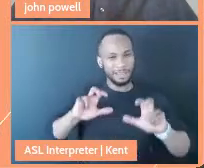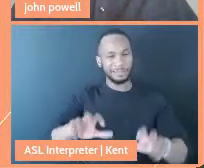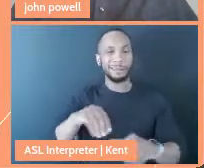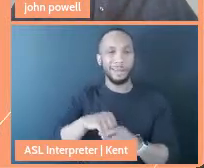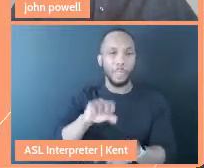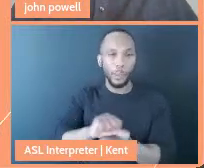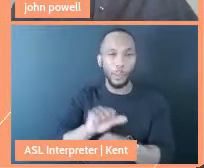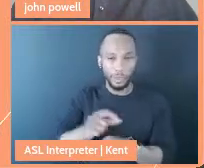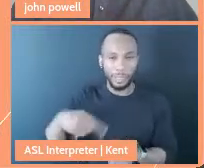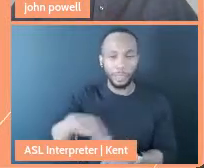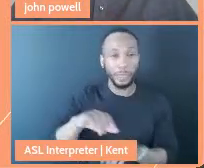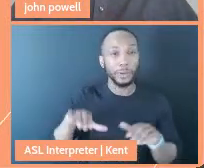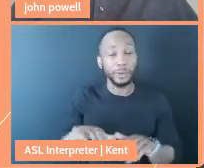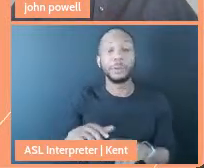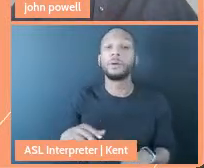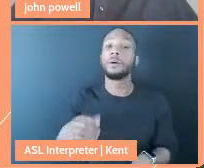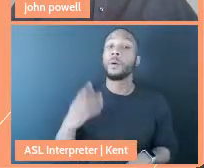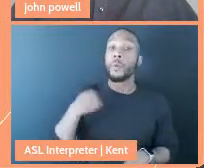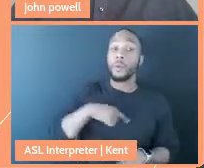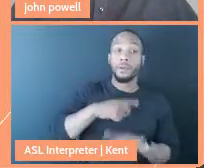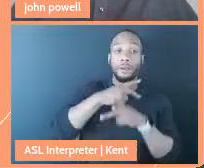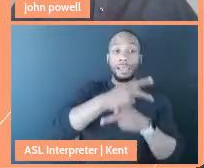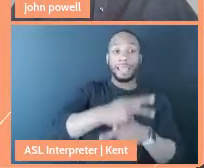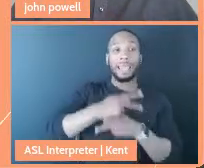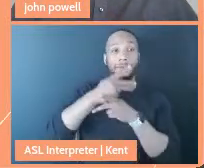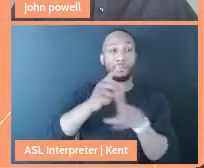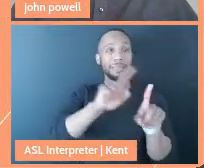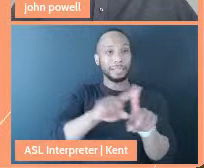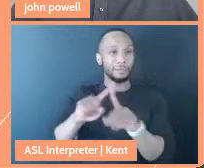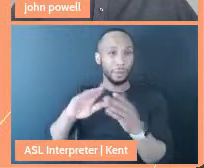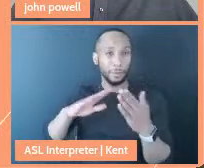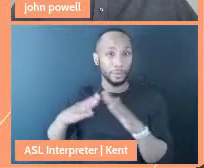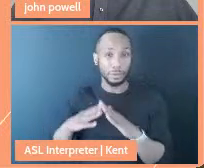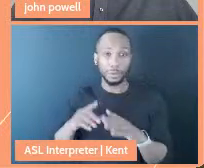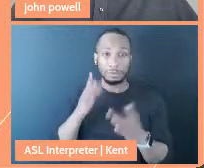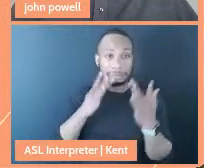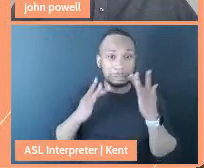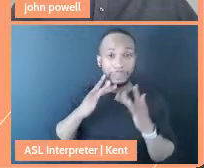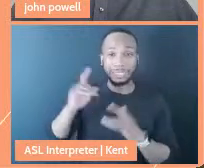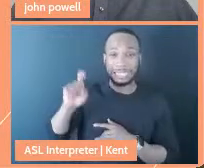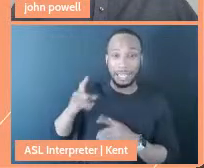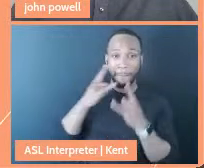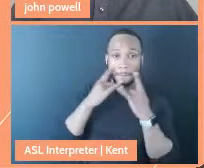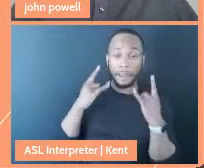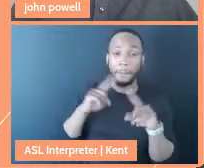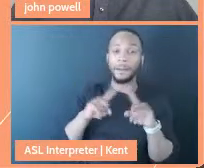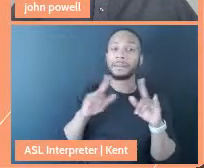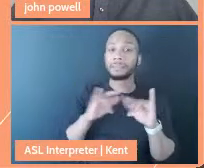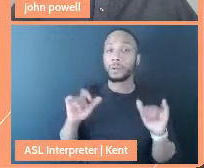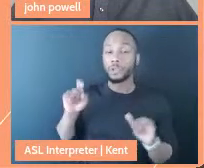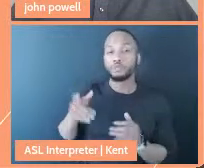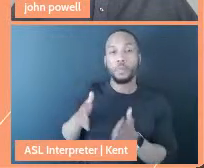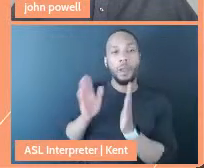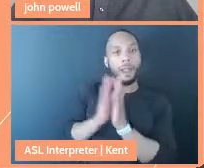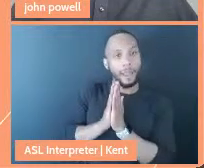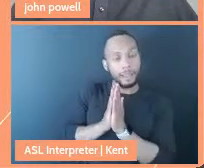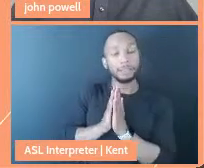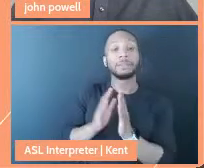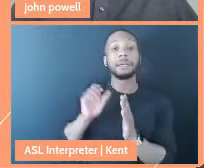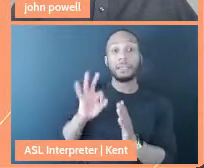Because we're caring for all these communities that are in need of masks, but we also need to ask those if we're going to be accountable to the health of others,